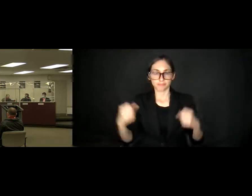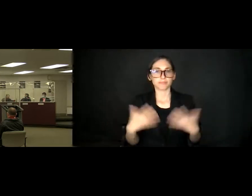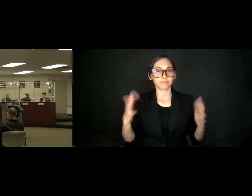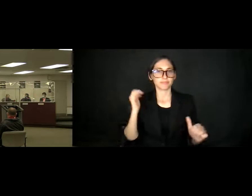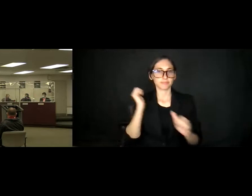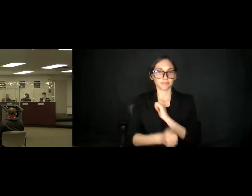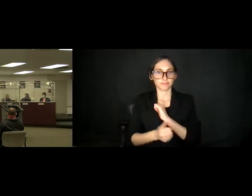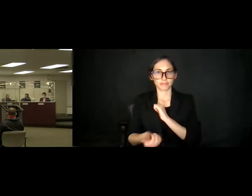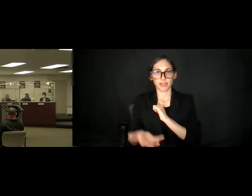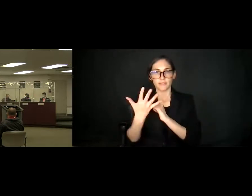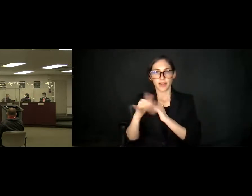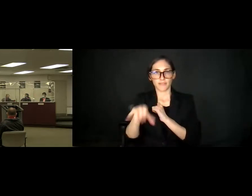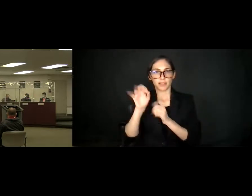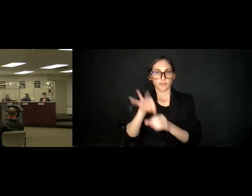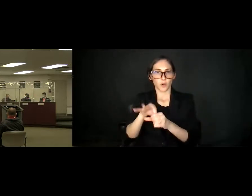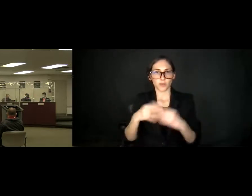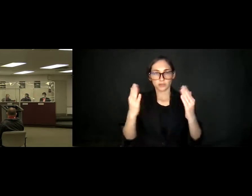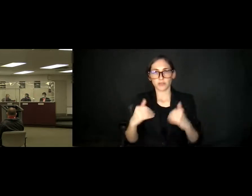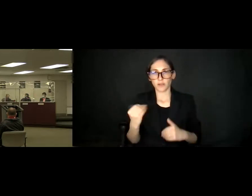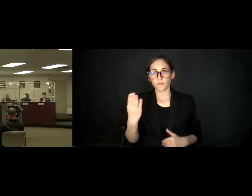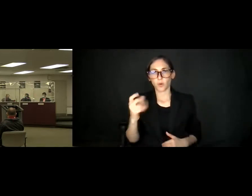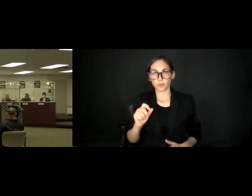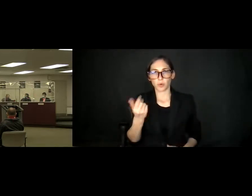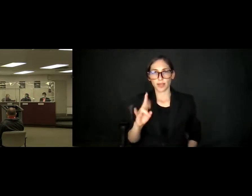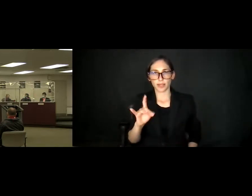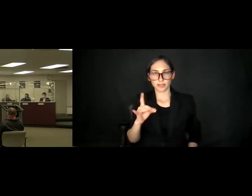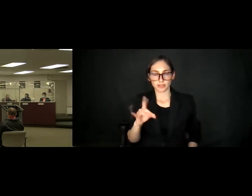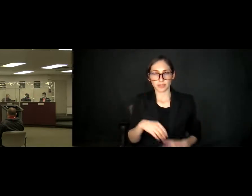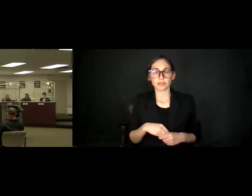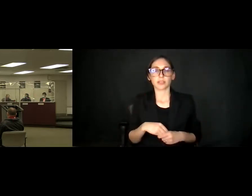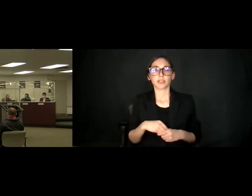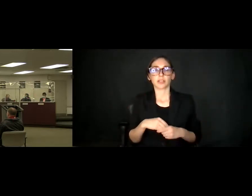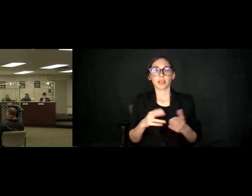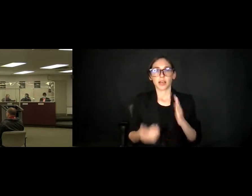votes. Item 14.18 Approval of Amendment to Field Services Contract - General Conditions